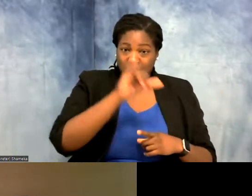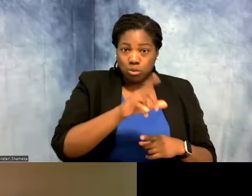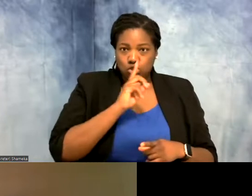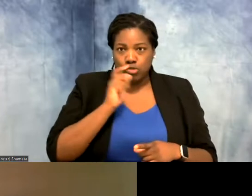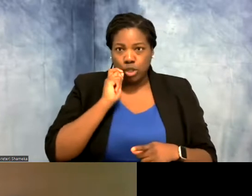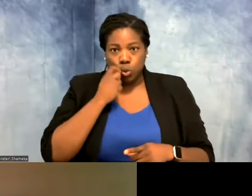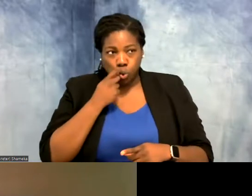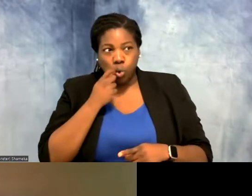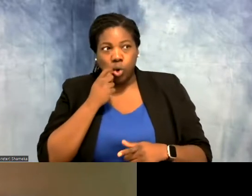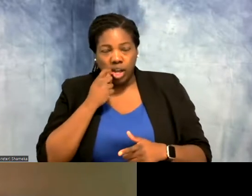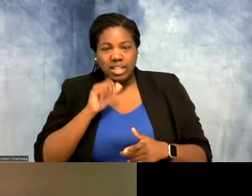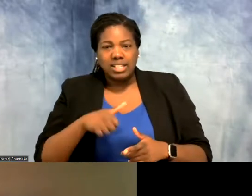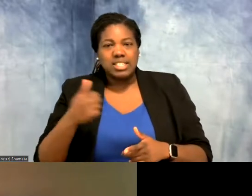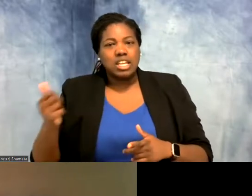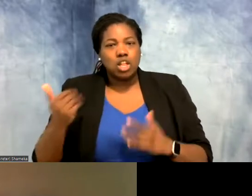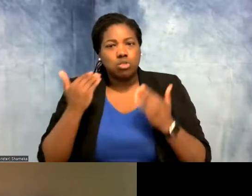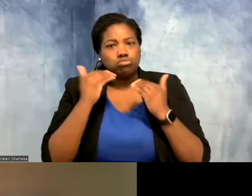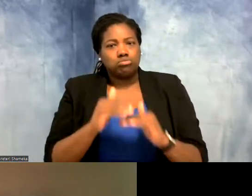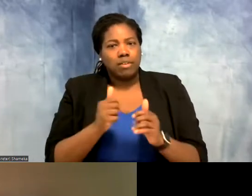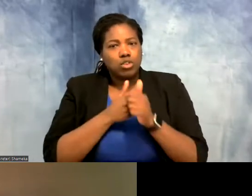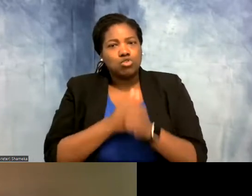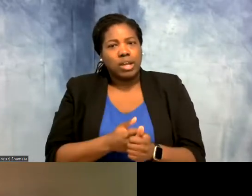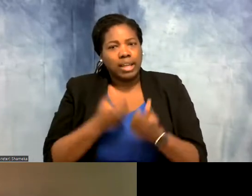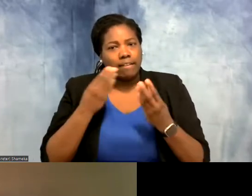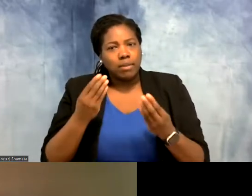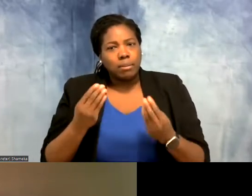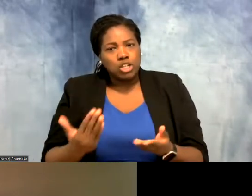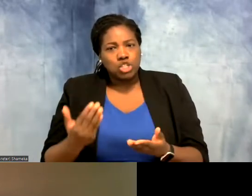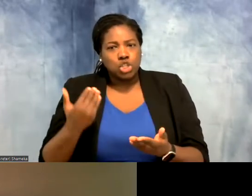because that's another constraint of the tracking data. You receive these locations of where the